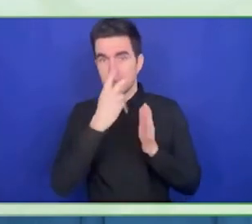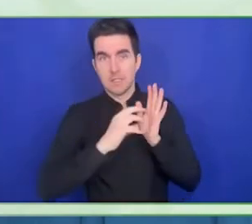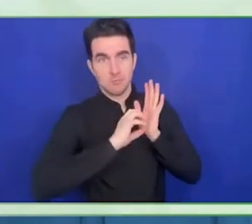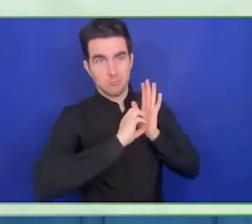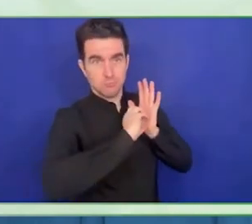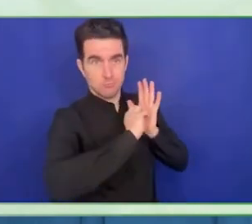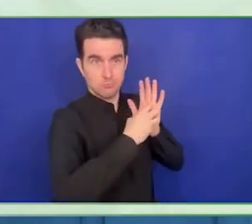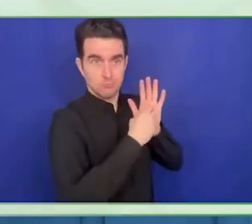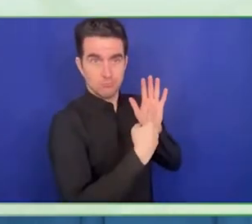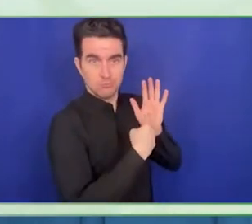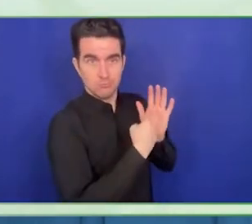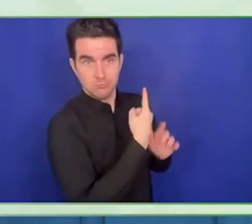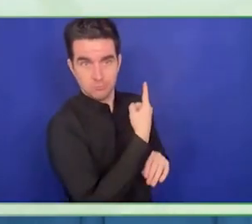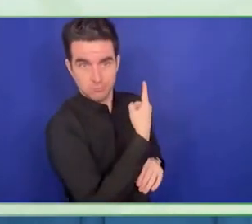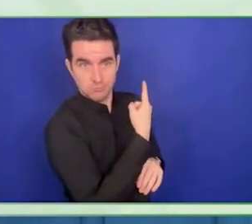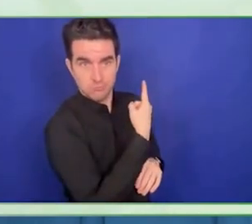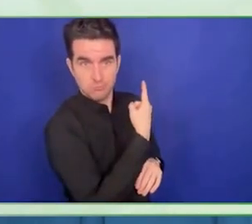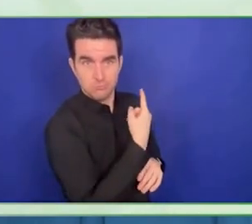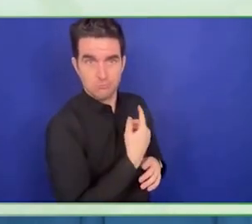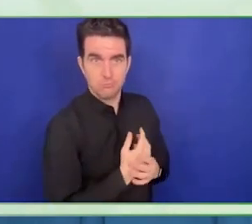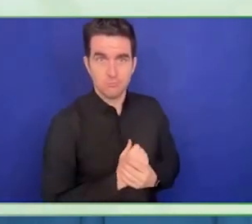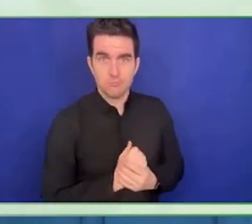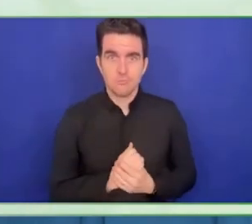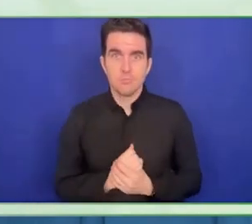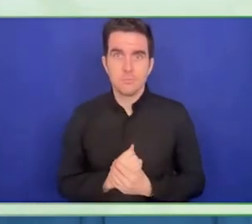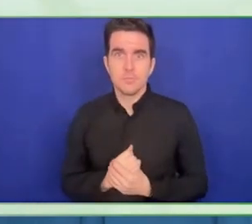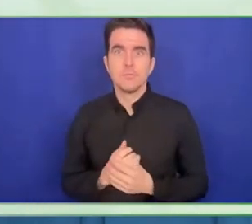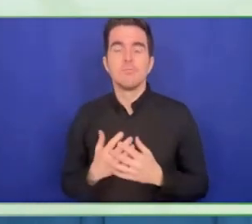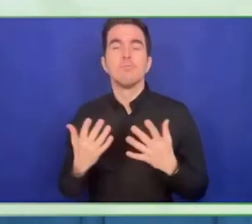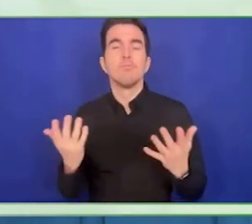managers manage their employment support, reflect on what they are